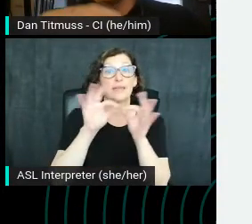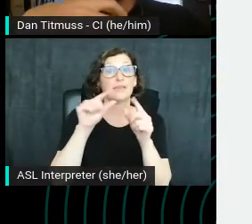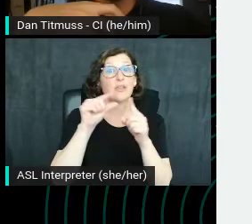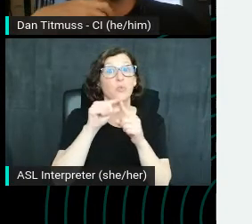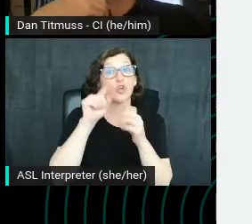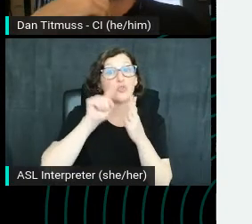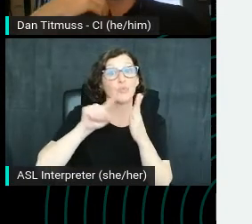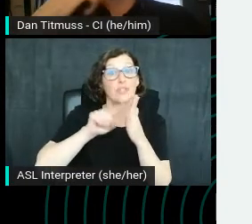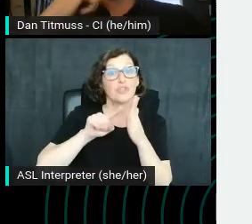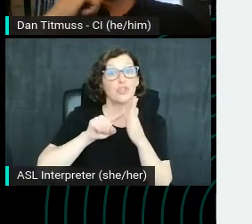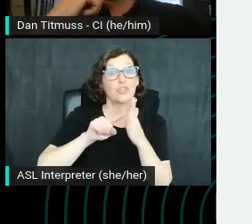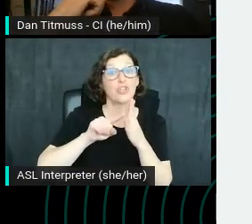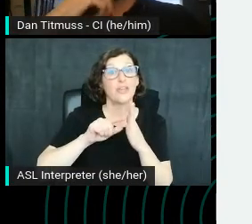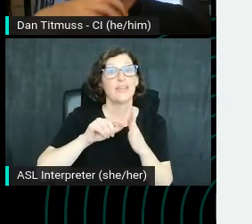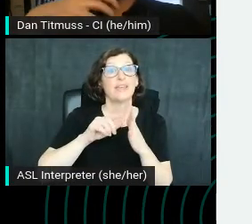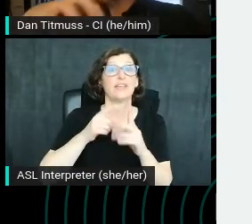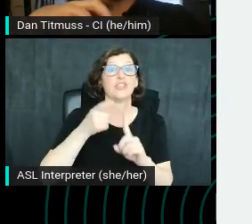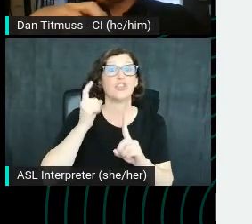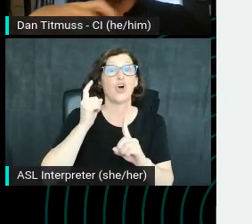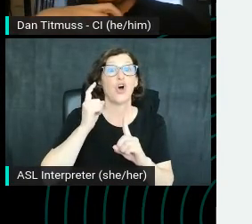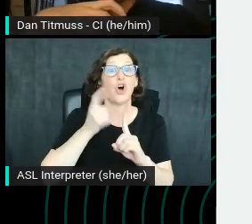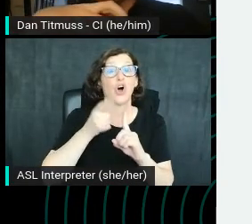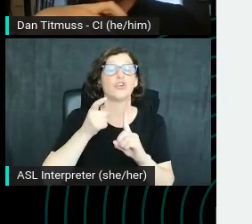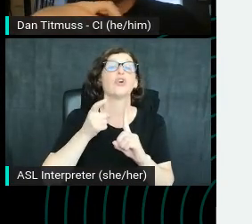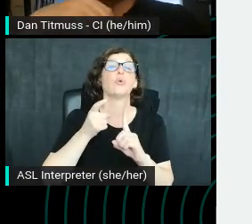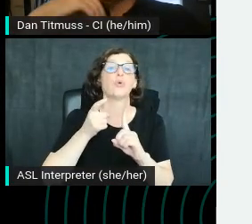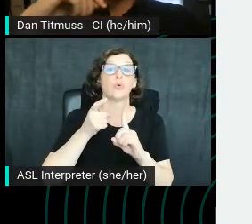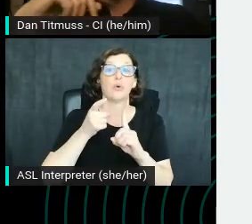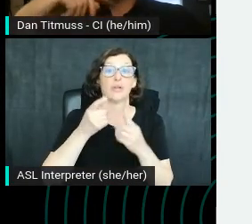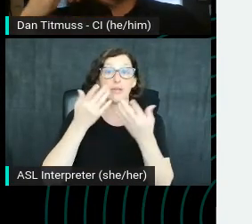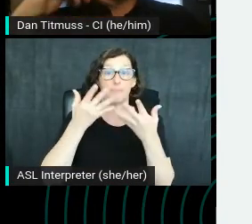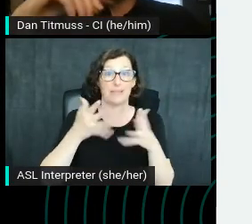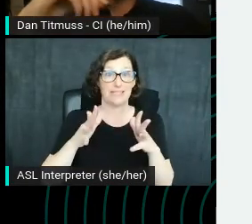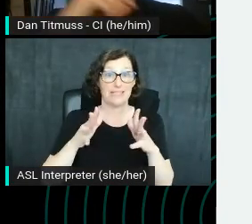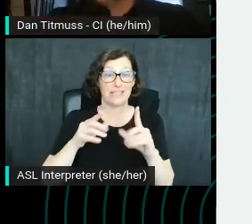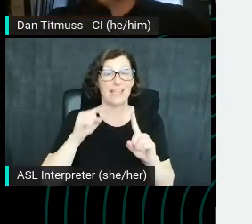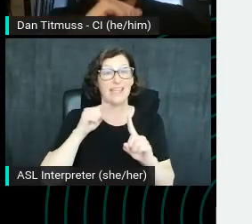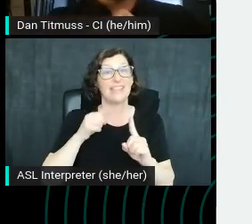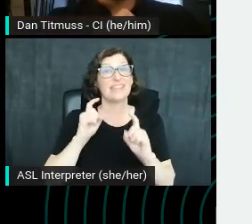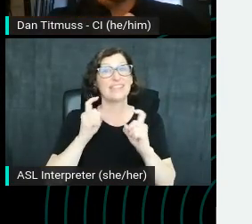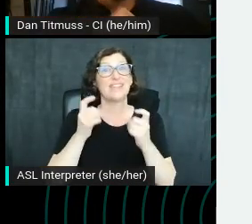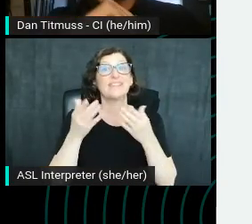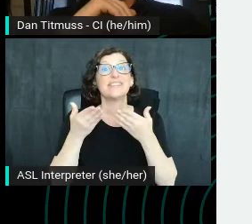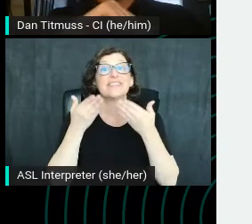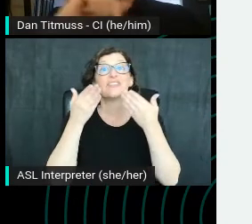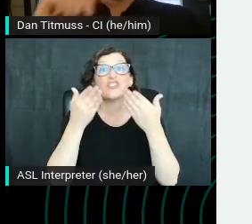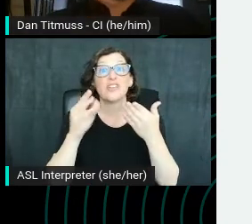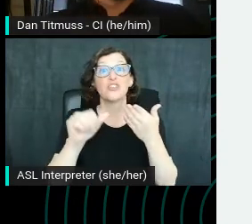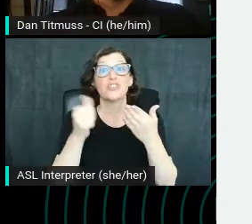autocomplete. You know, like Google's autocomplete. this gives suggestions of other things that people have already